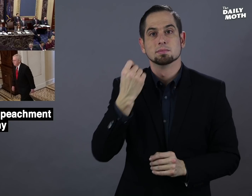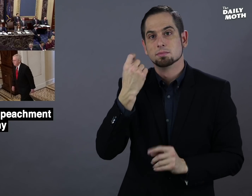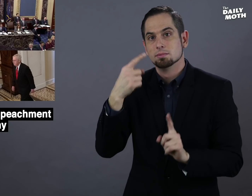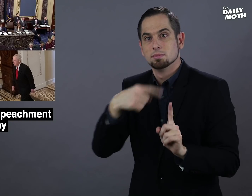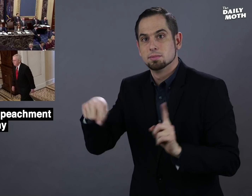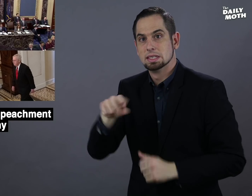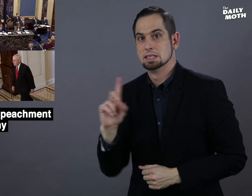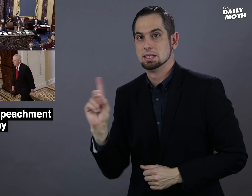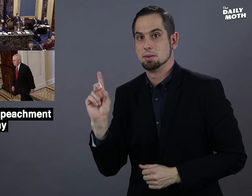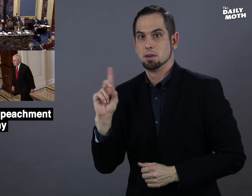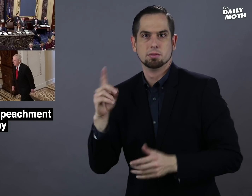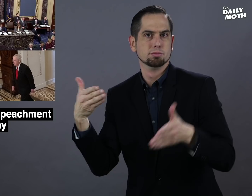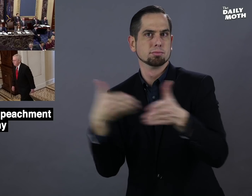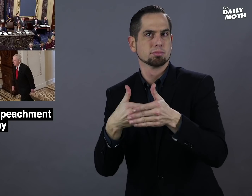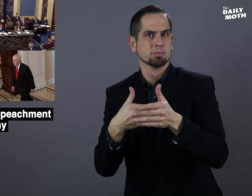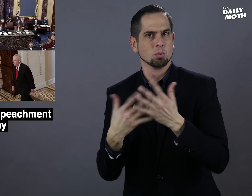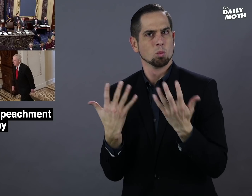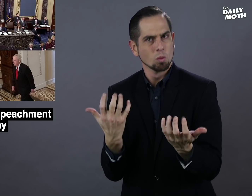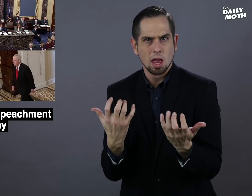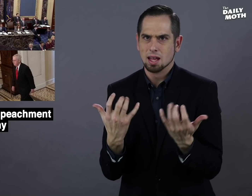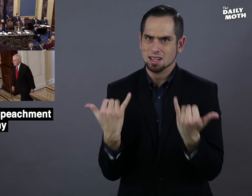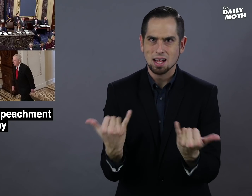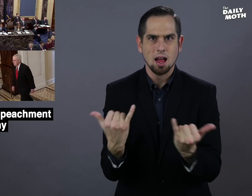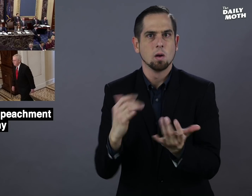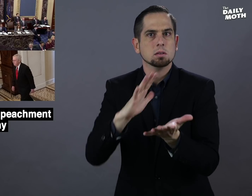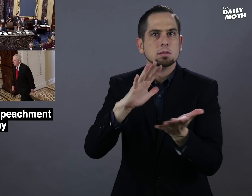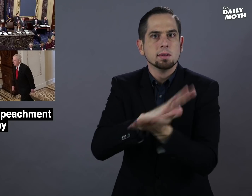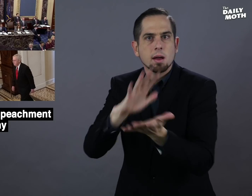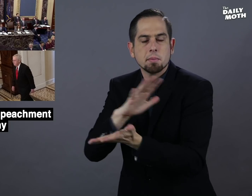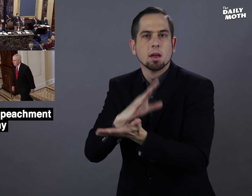Democrats are opposed to this and want documents